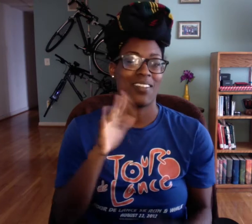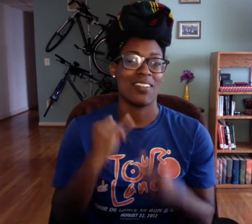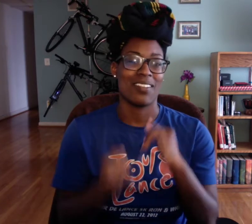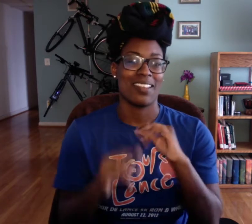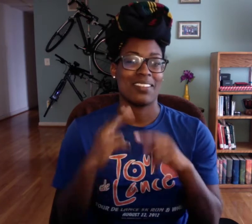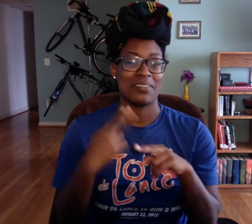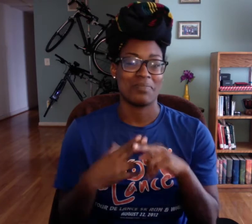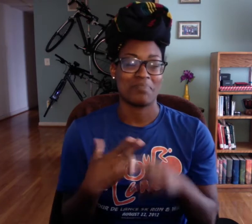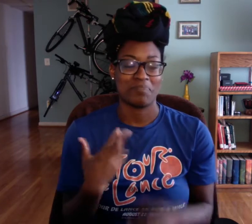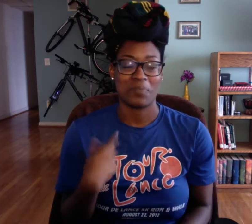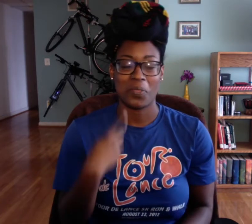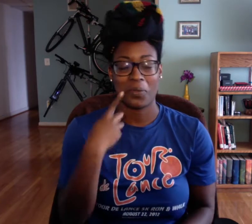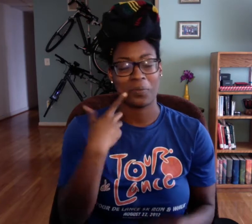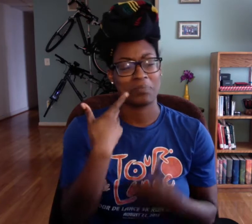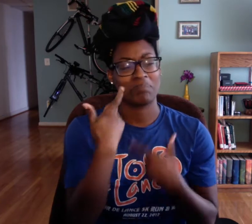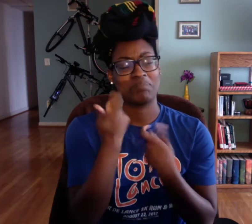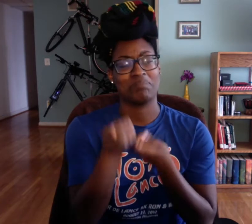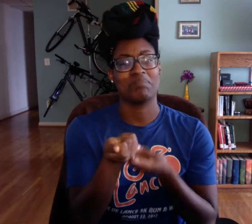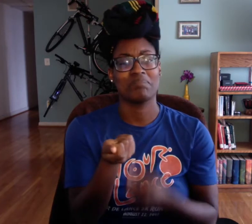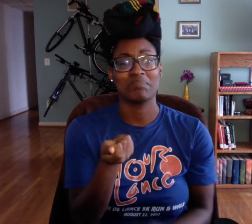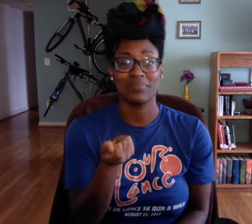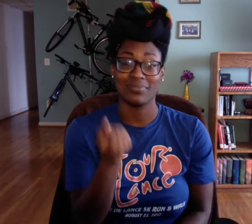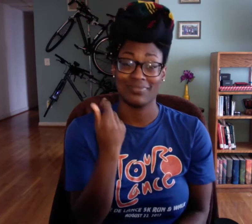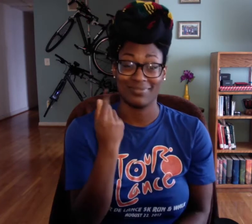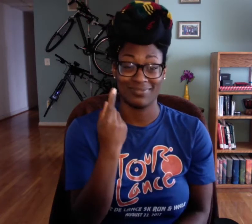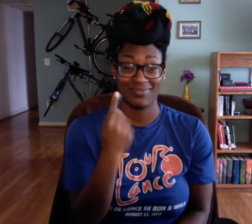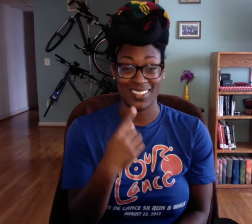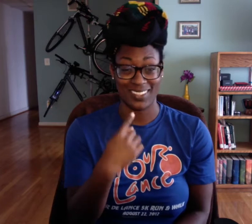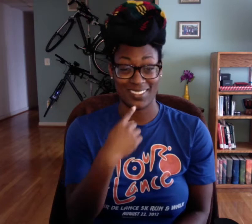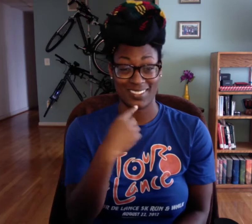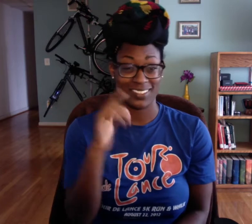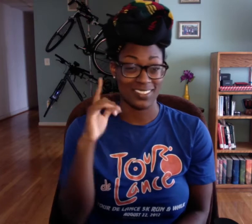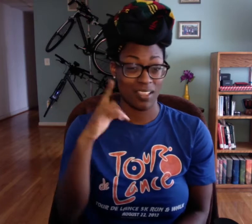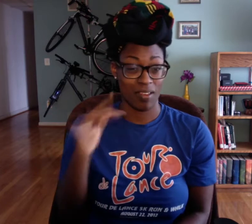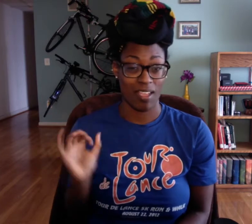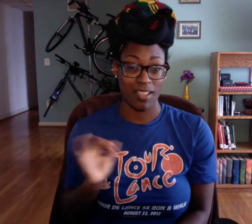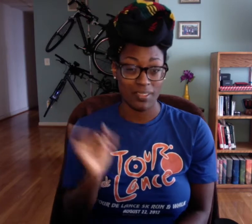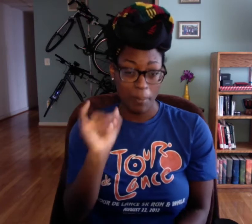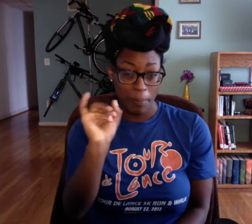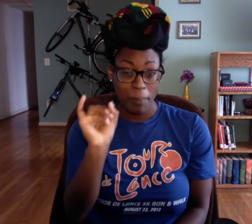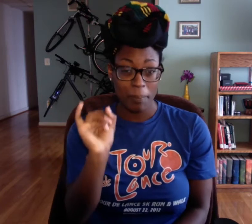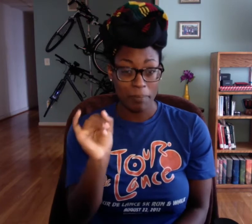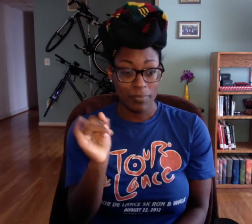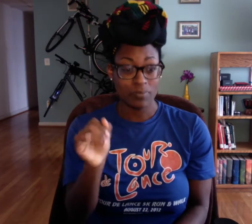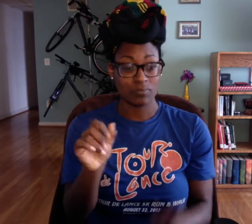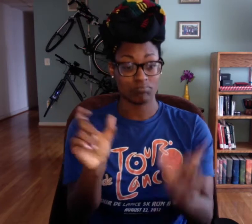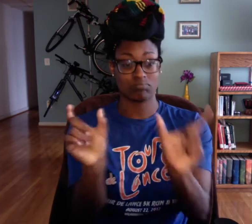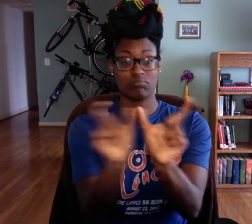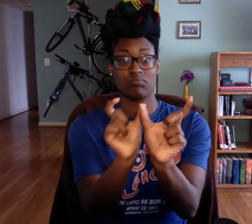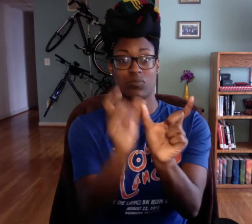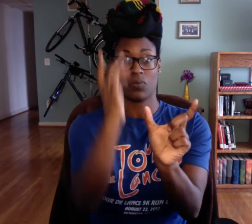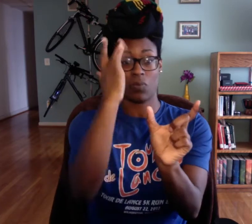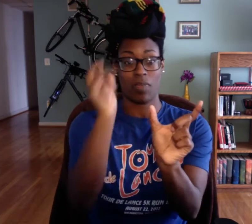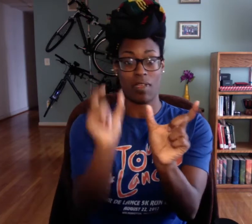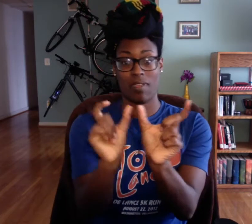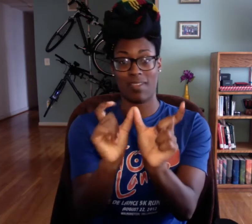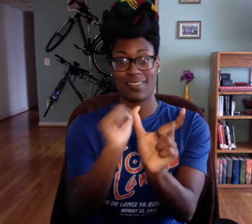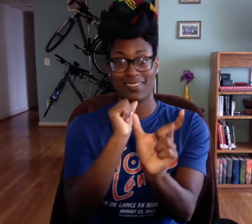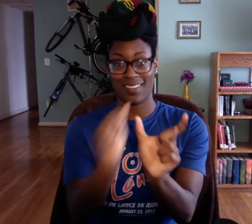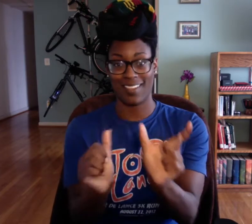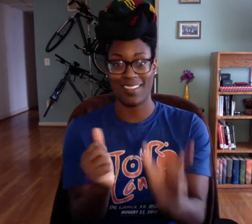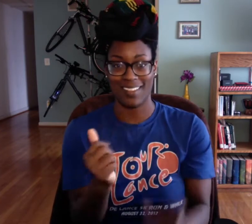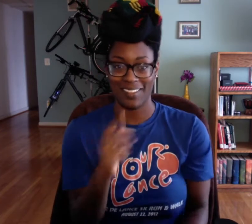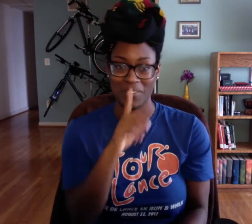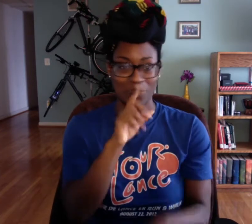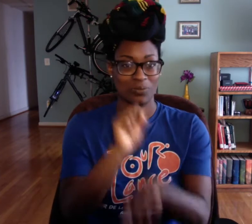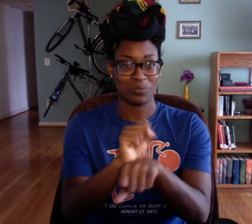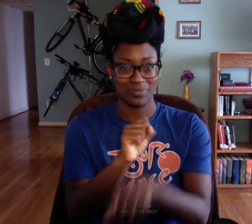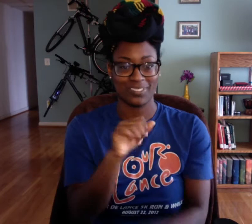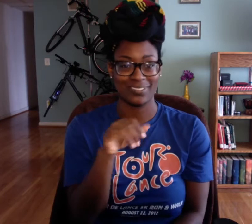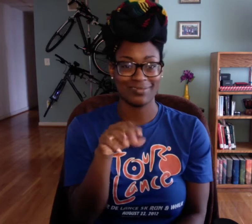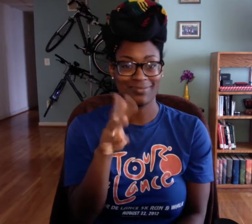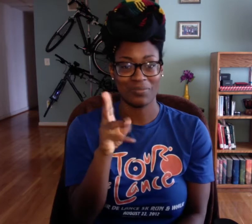Her last name is super interesting and it actually sounds like the words "why" and "not".